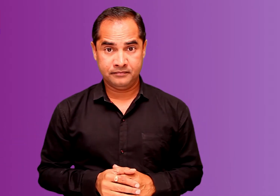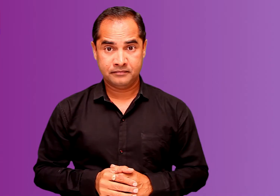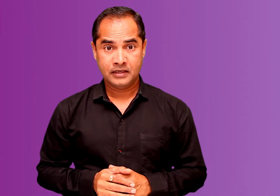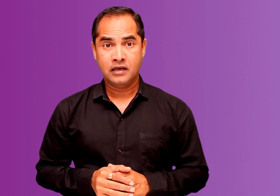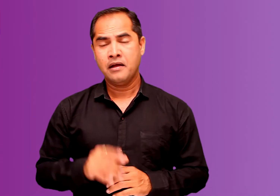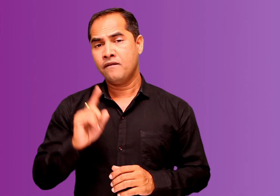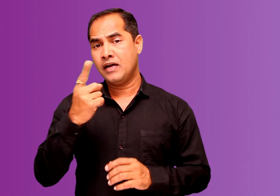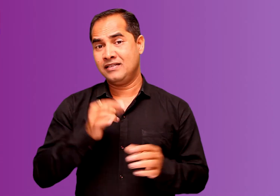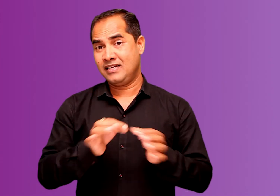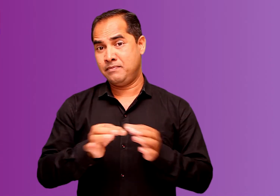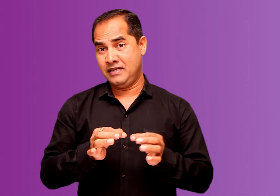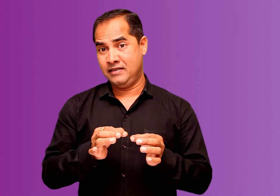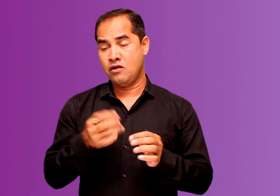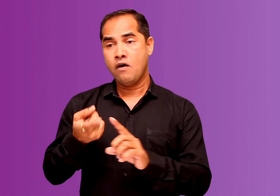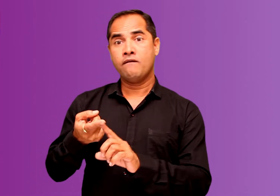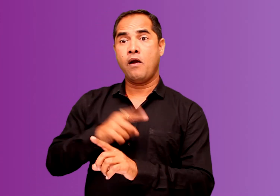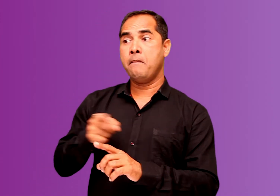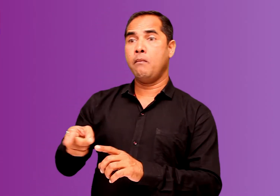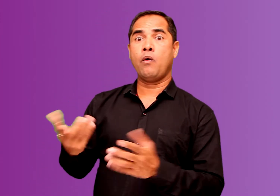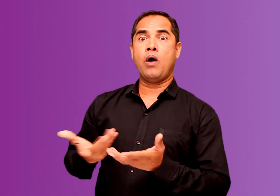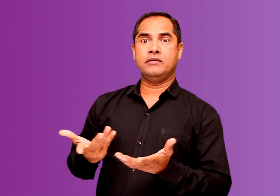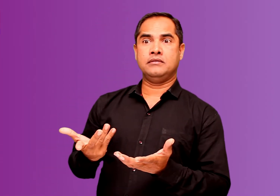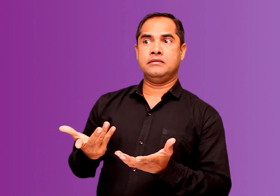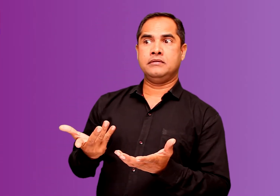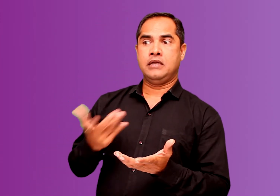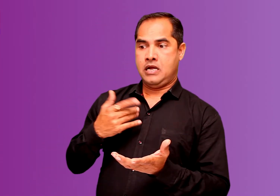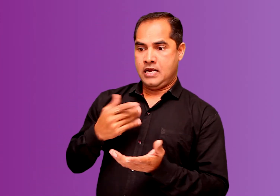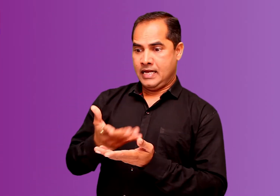We would first look at the